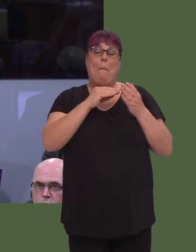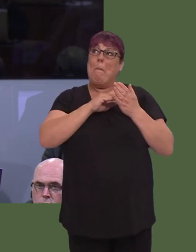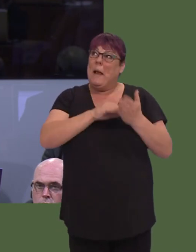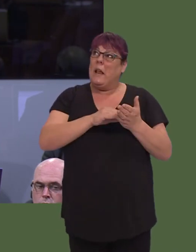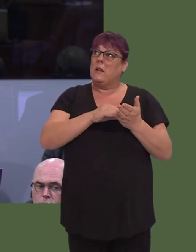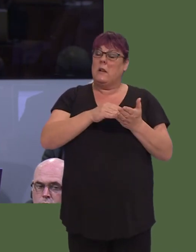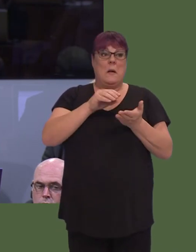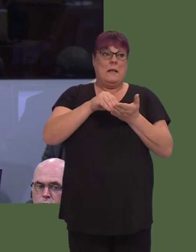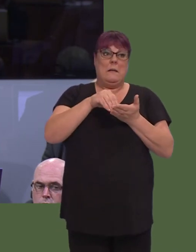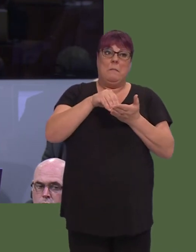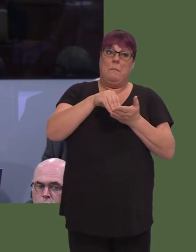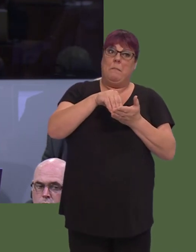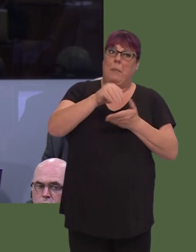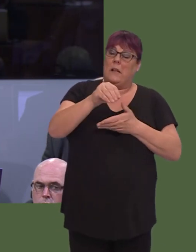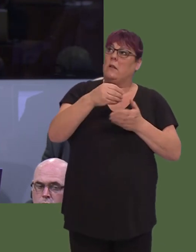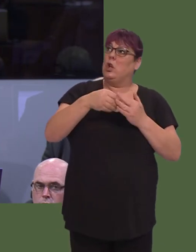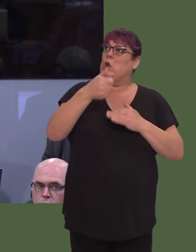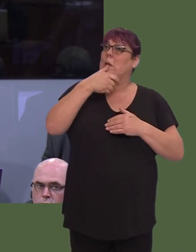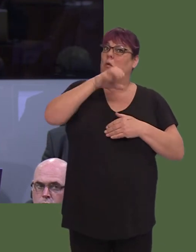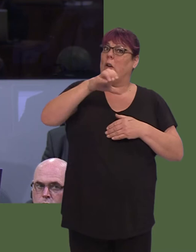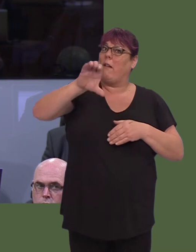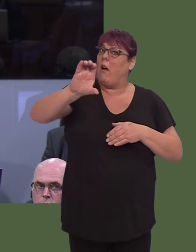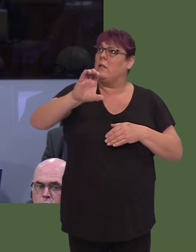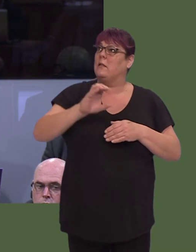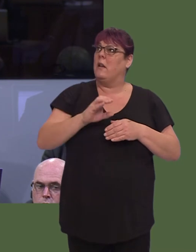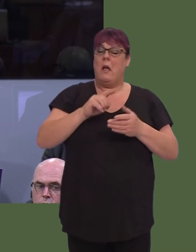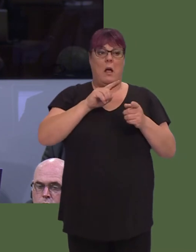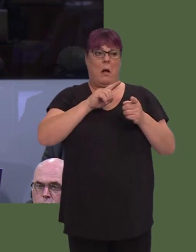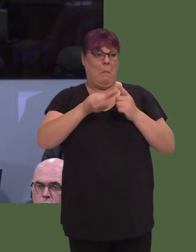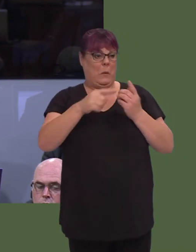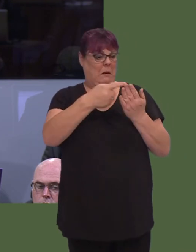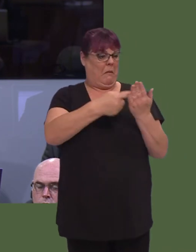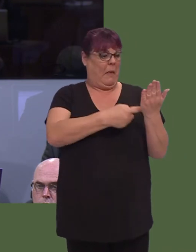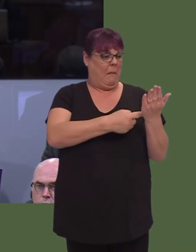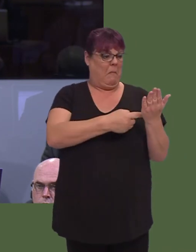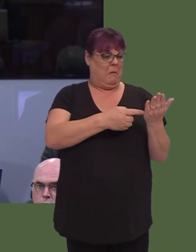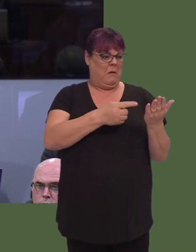over the 12 months, with many of the transactions remaining worryingly vague.